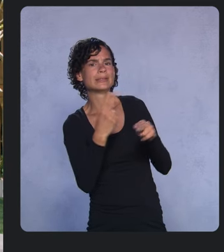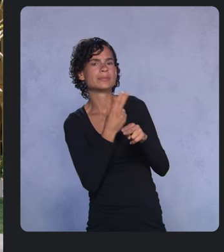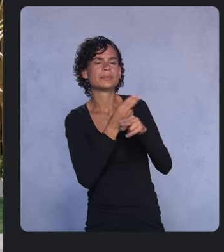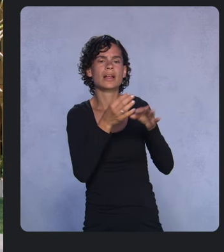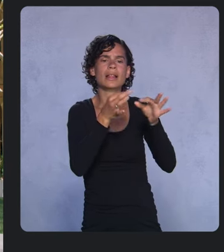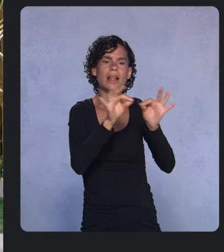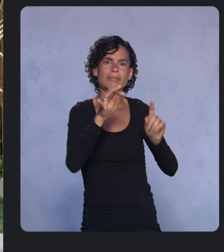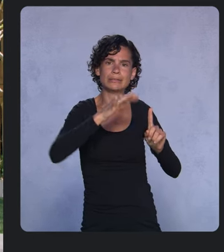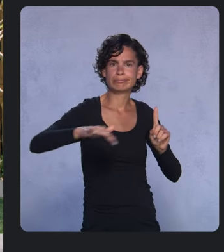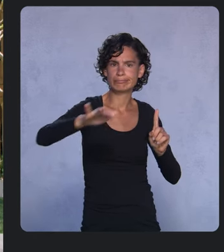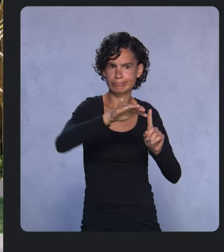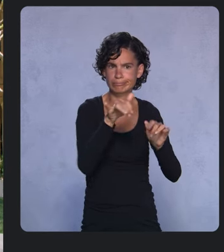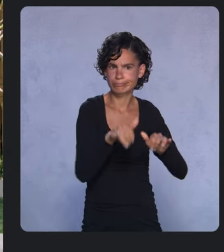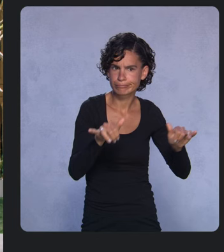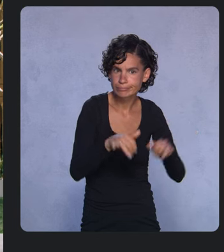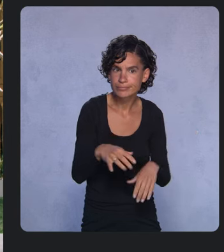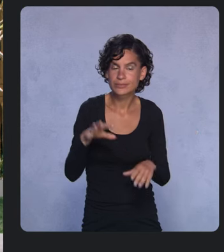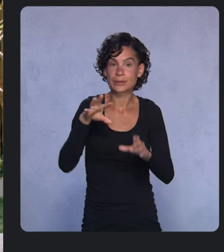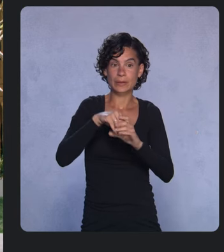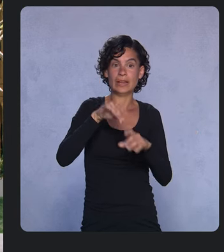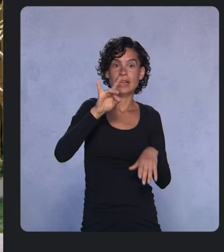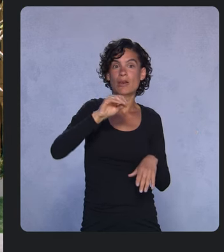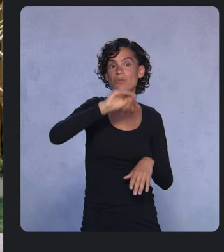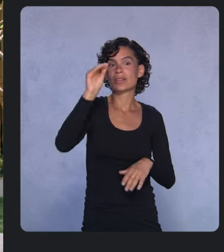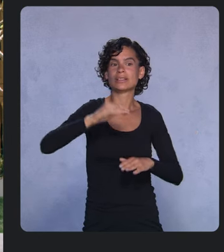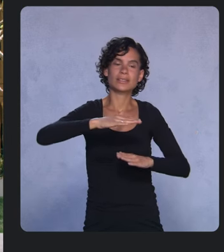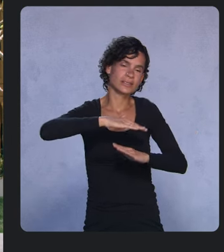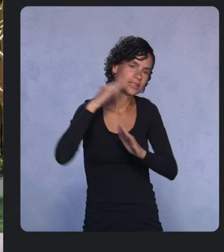including 80 percent of the top thousand apps